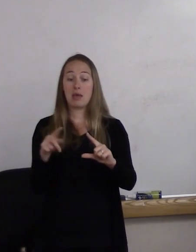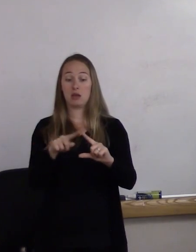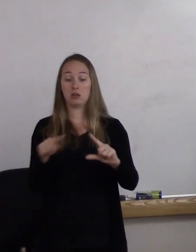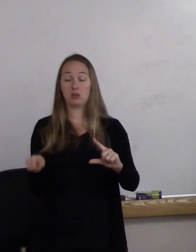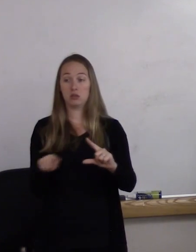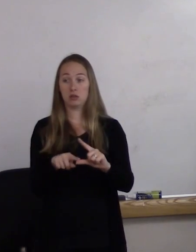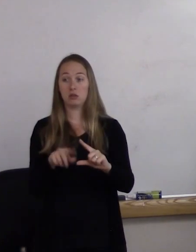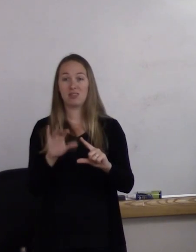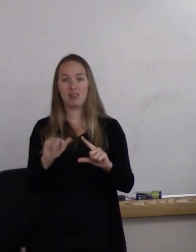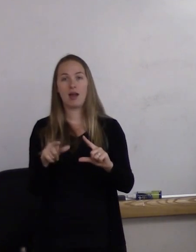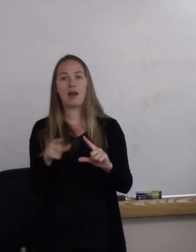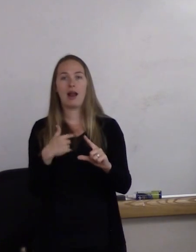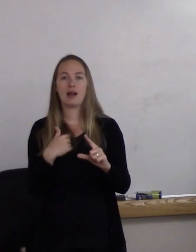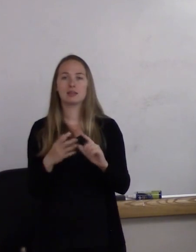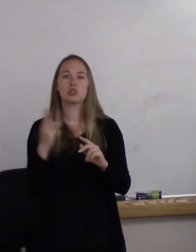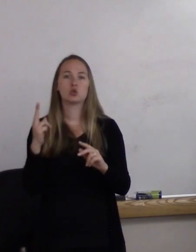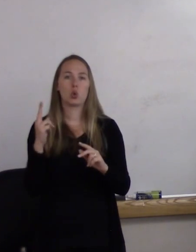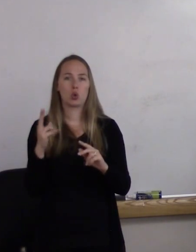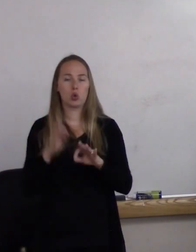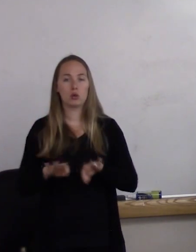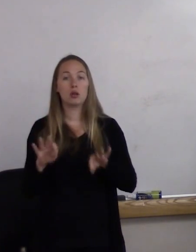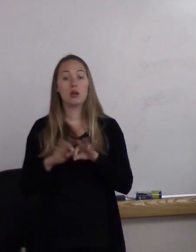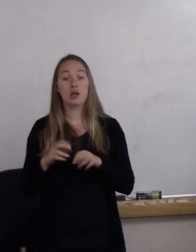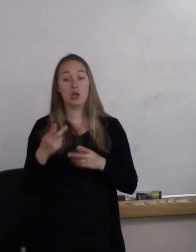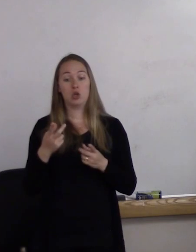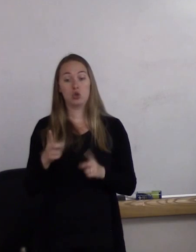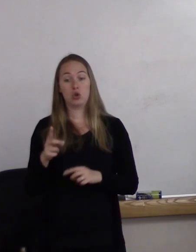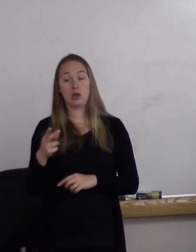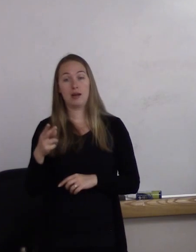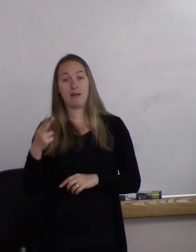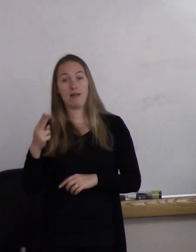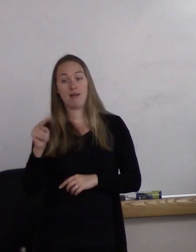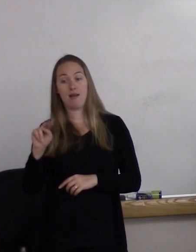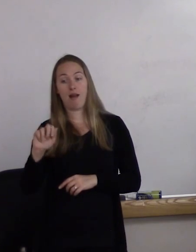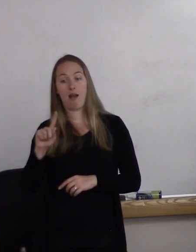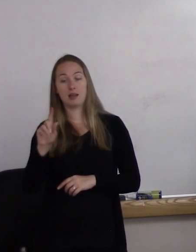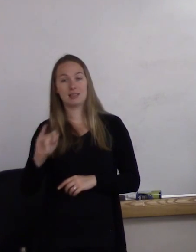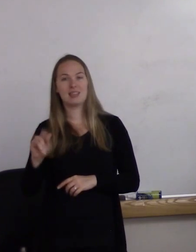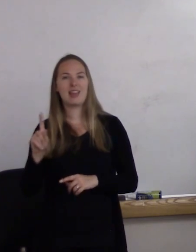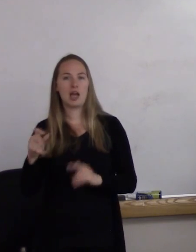During Nazi Germany, individuals that were being persecuted had to wear a symbol on their clothing.